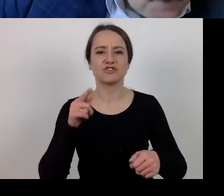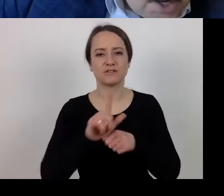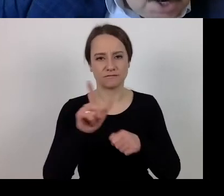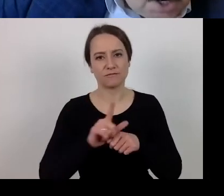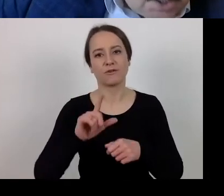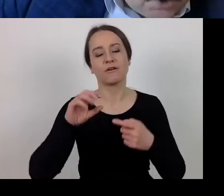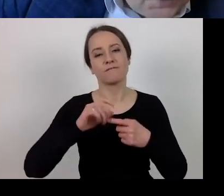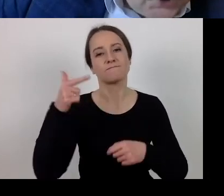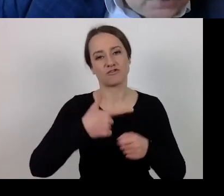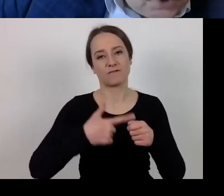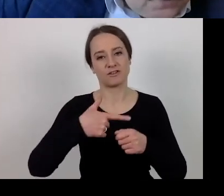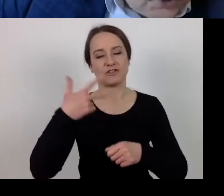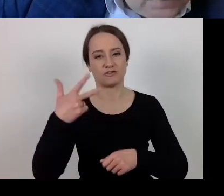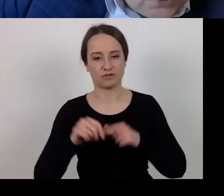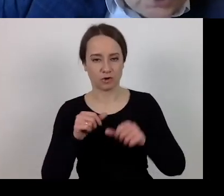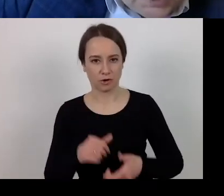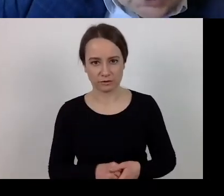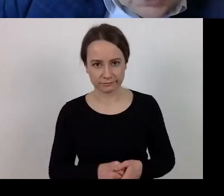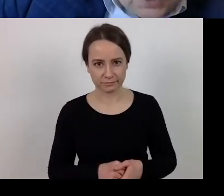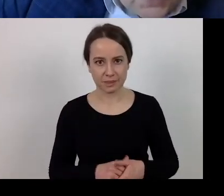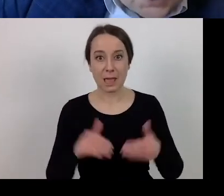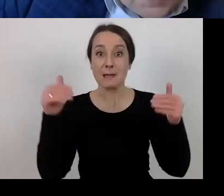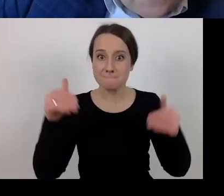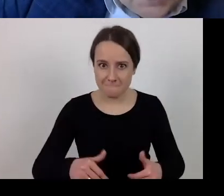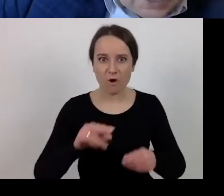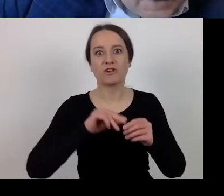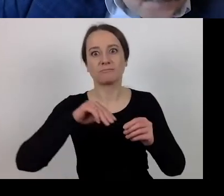They can be extended upon a specific request of the beneficiary.